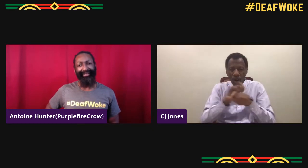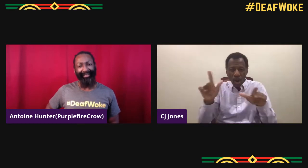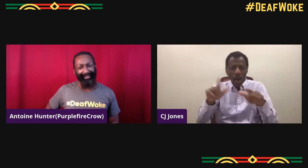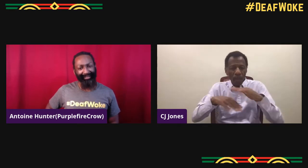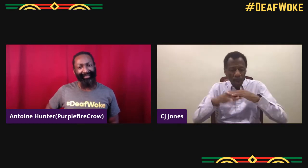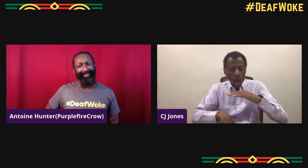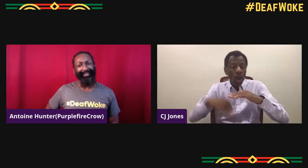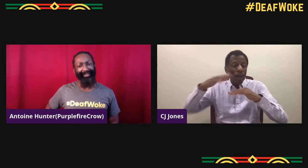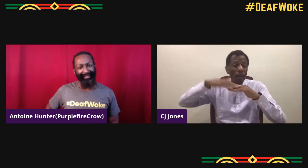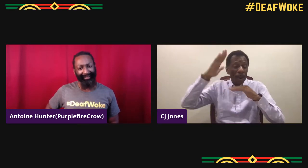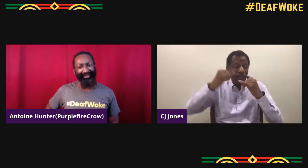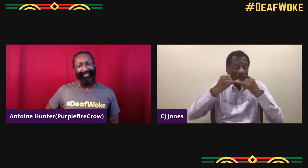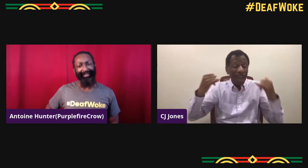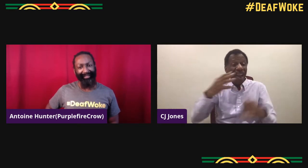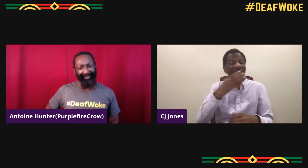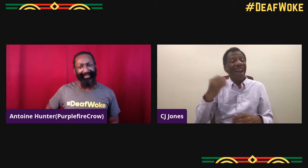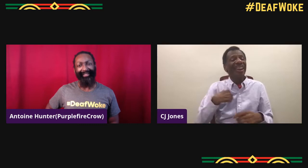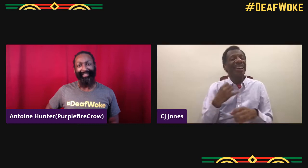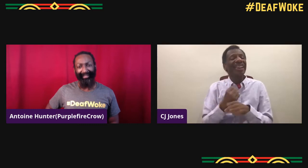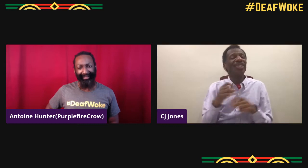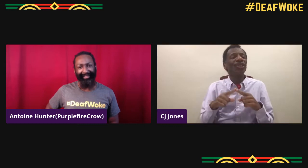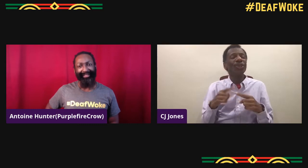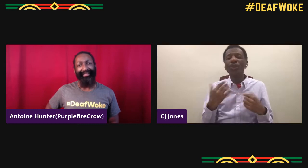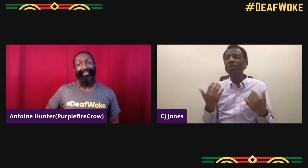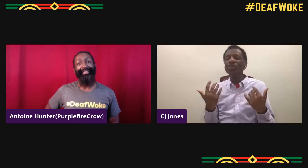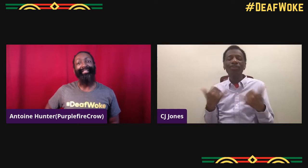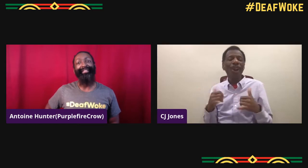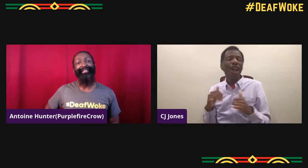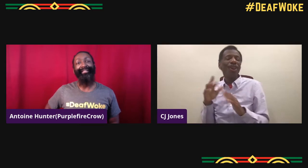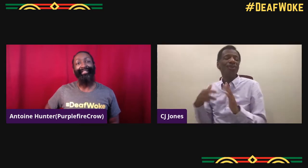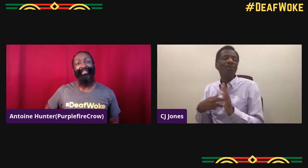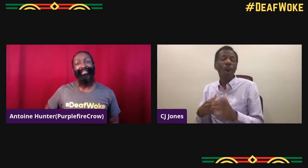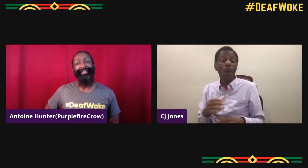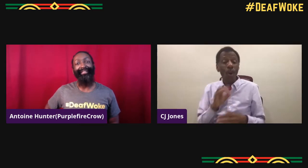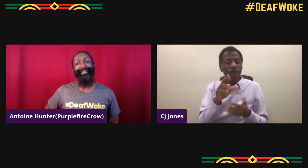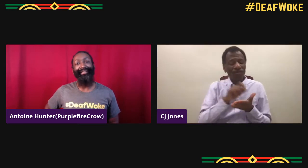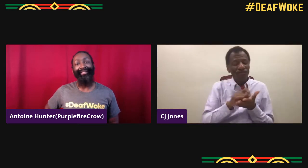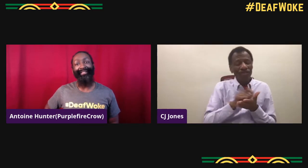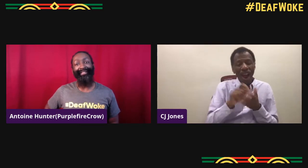Was, are you deaf? And so that was one of the first play that we did